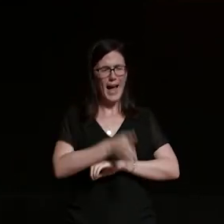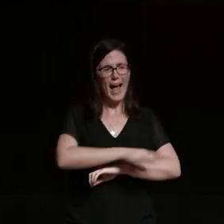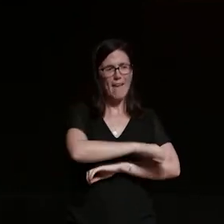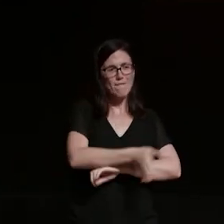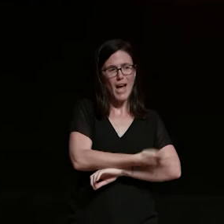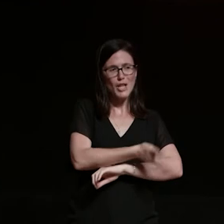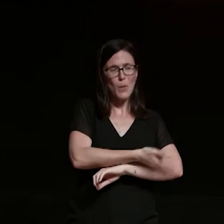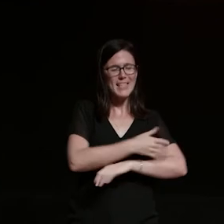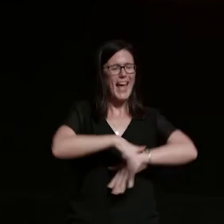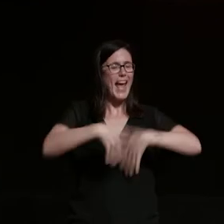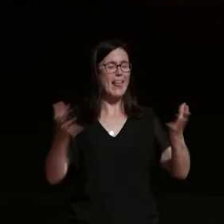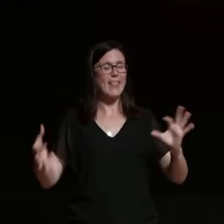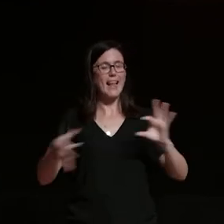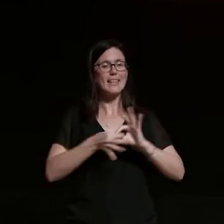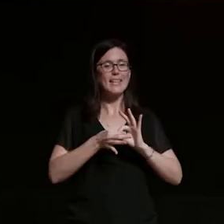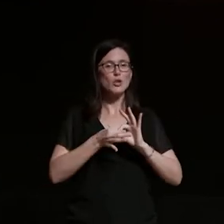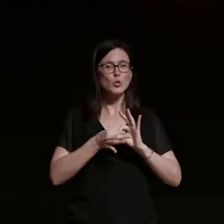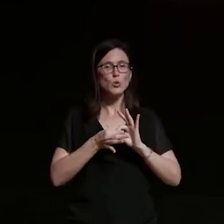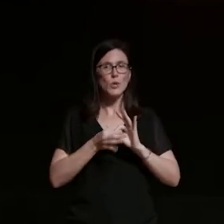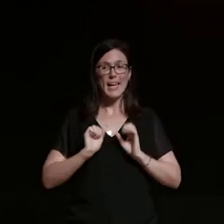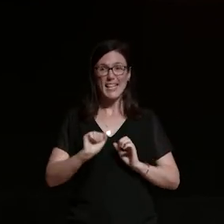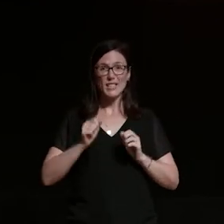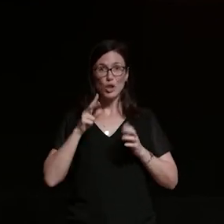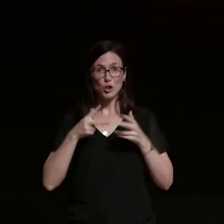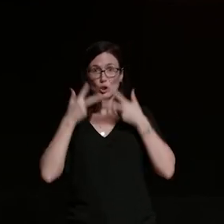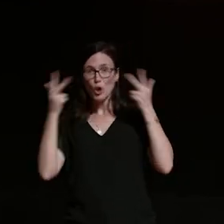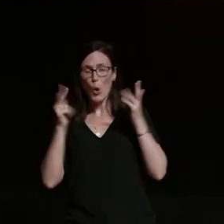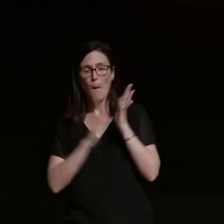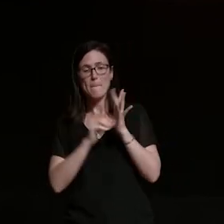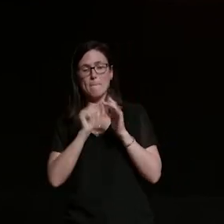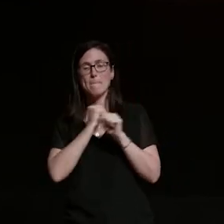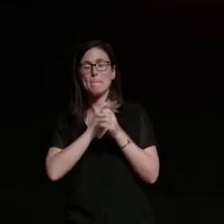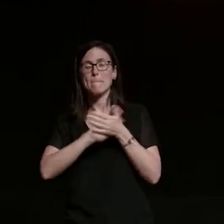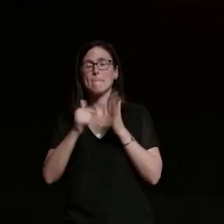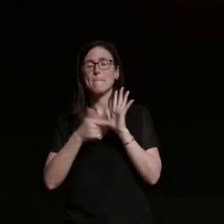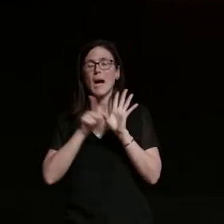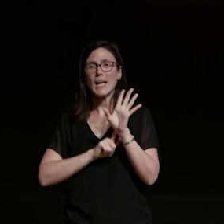for his show television show mighty machines for kobe the magic in motorcycles is in the community